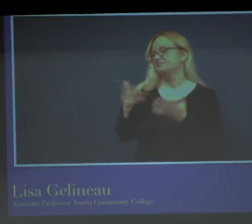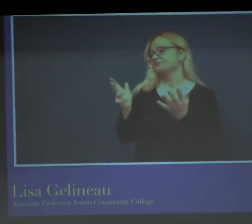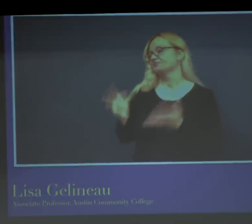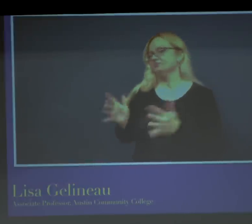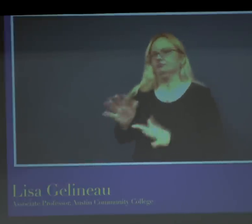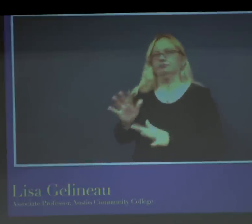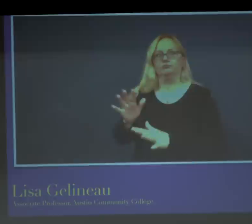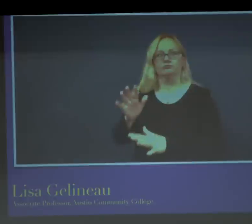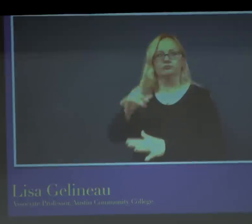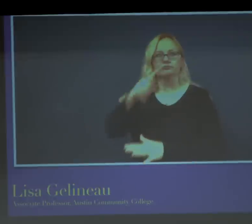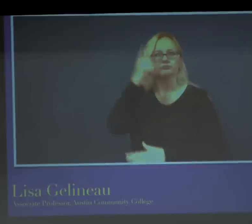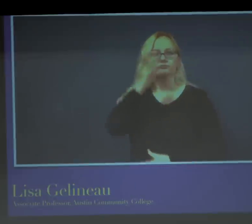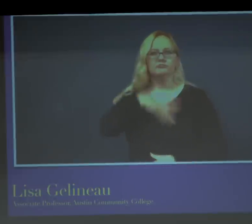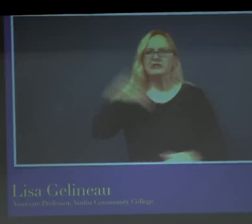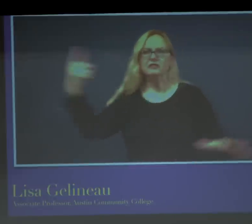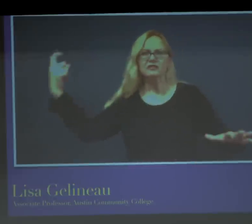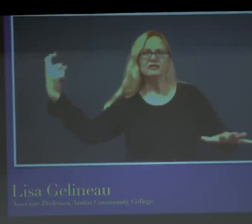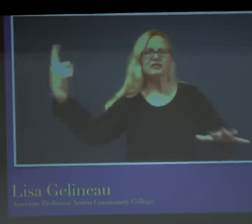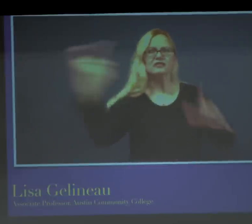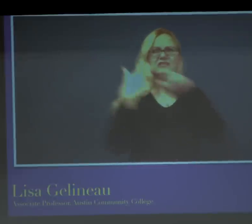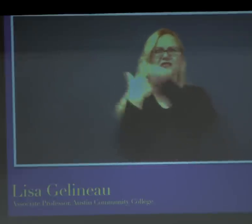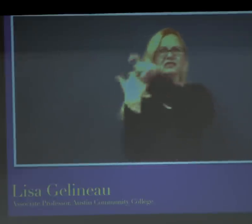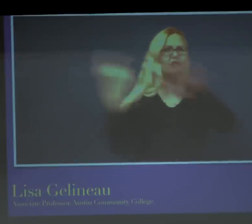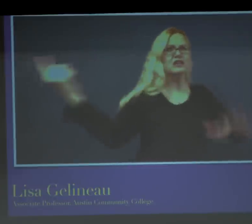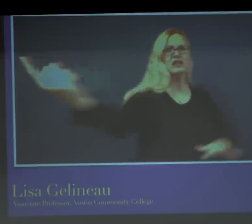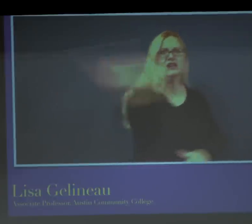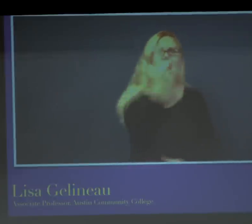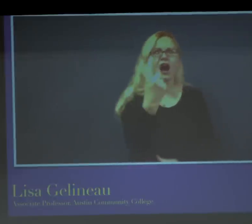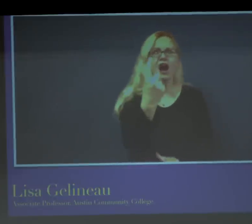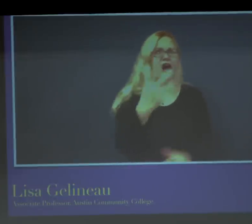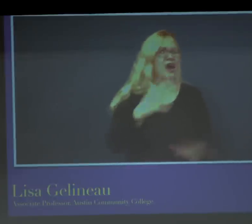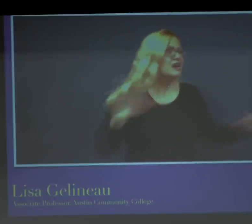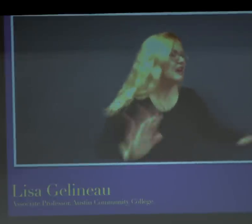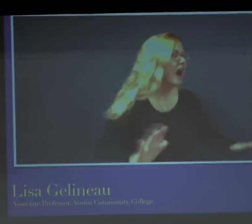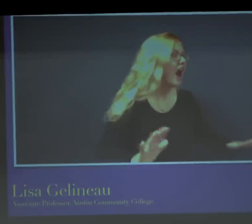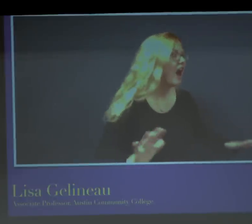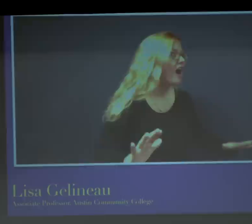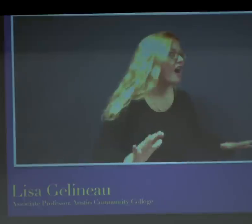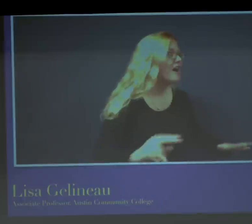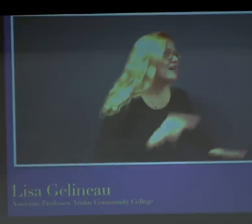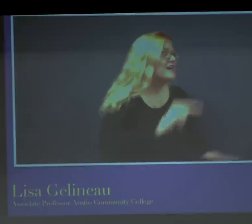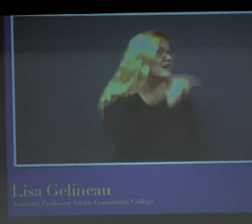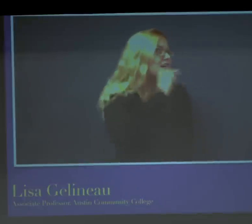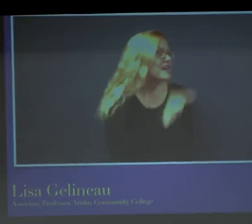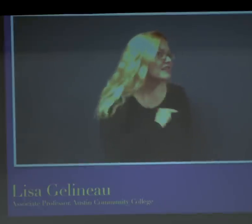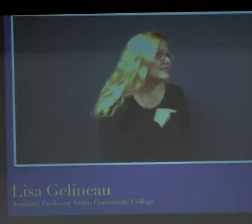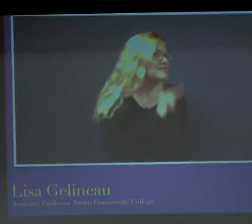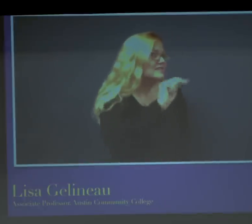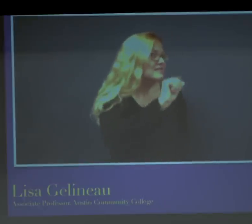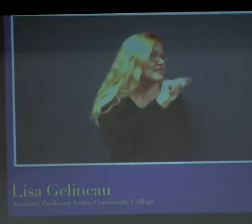And then I went into another room. And I was chatting with somebody. And then this woman ran into the room